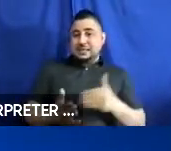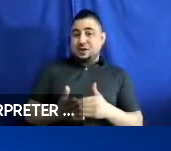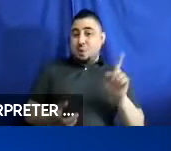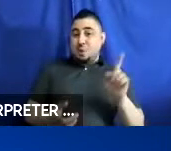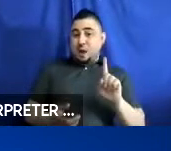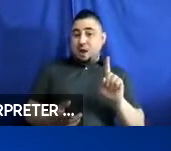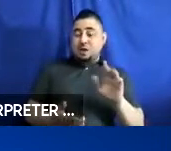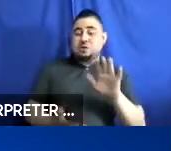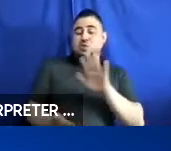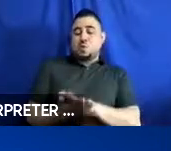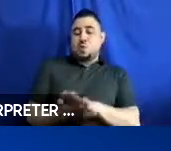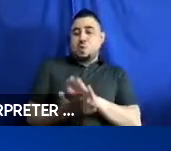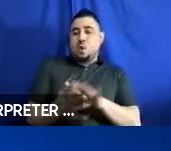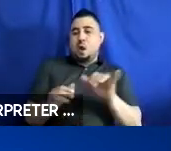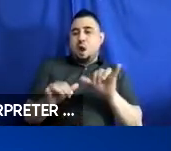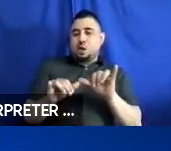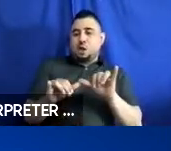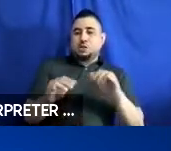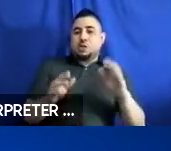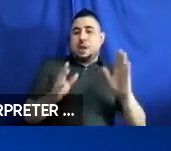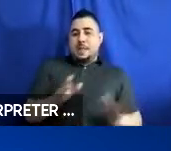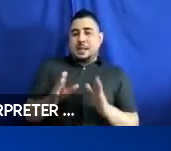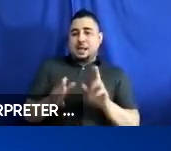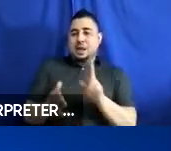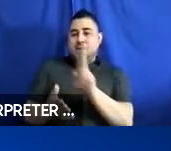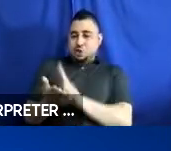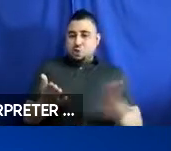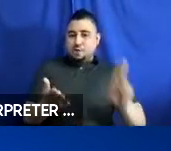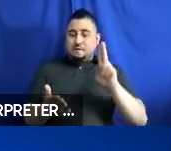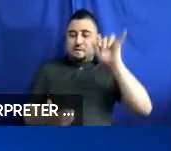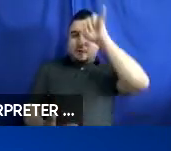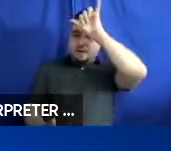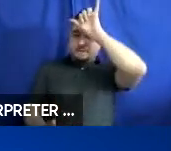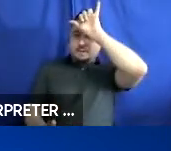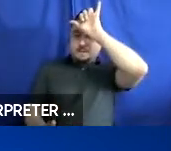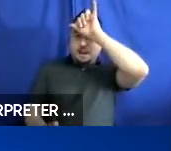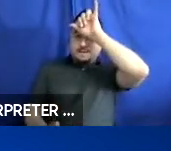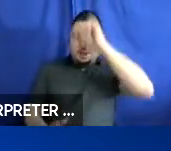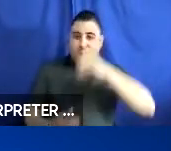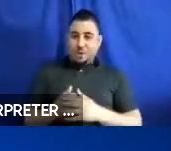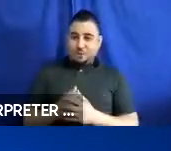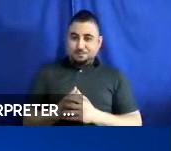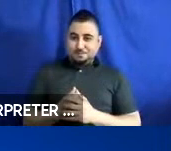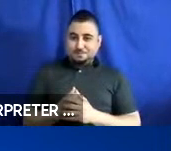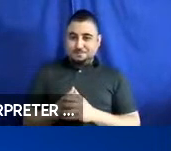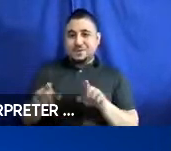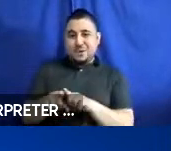of Architecture and Planning at the University of Buffalo. She is also an assistant professor